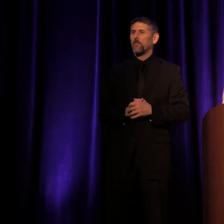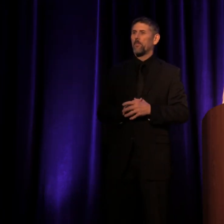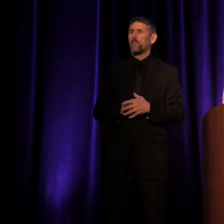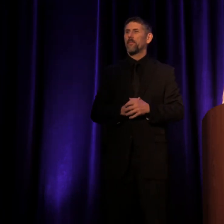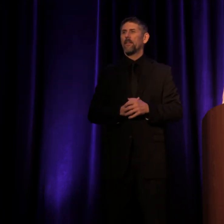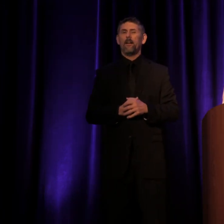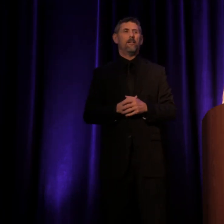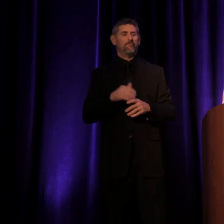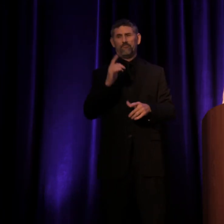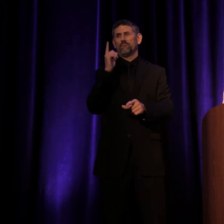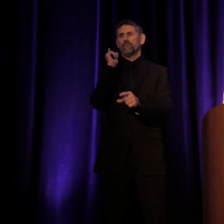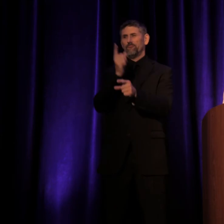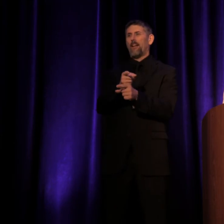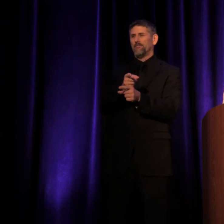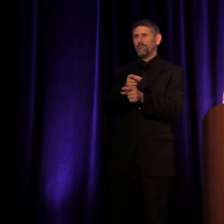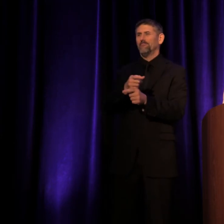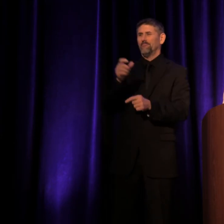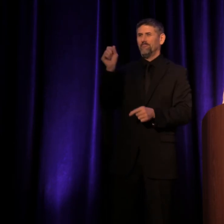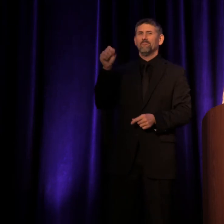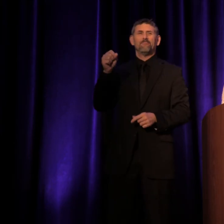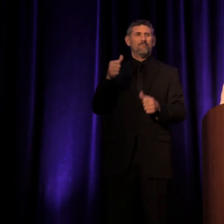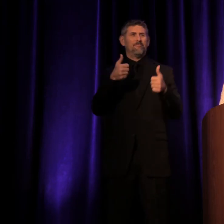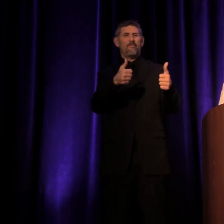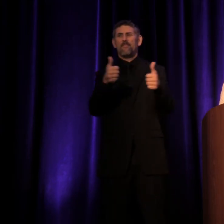That's right. Thanks.